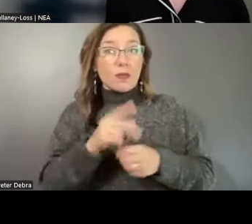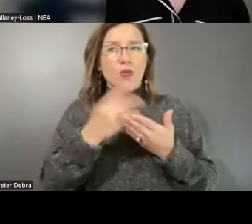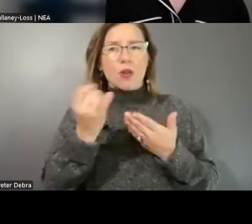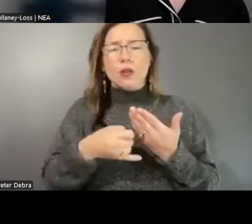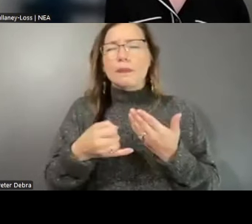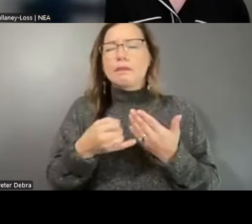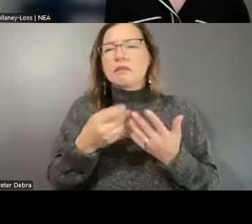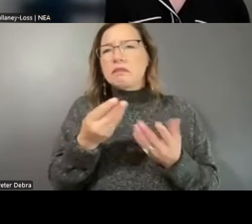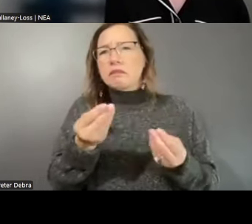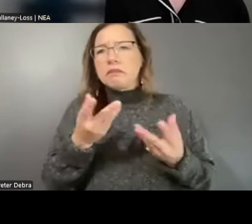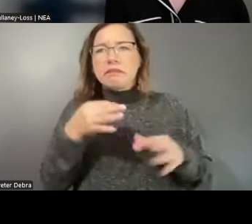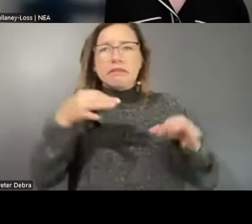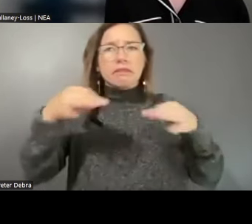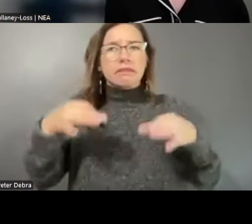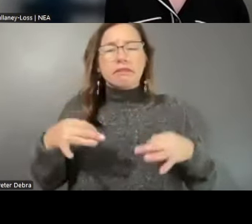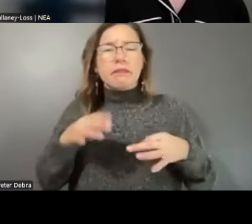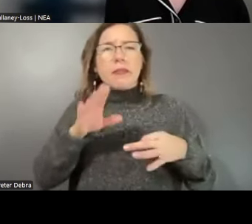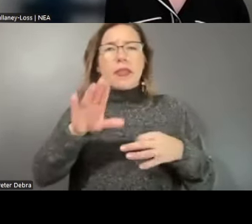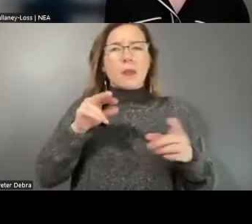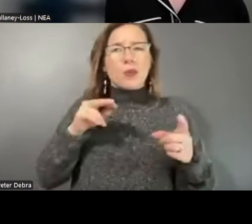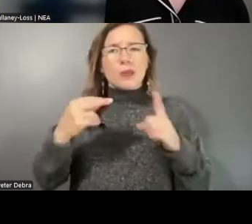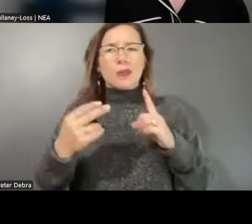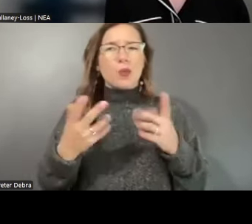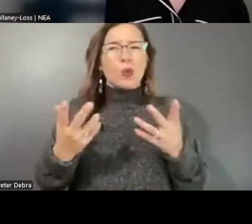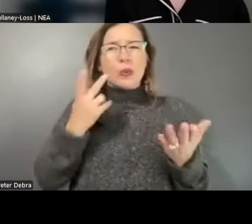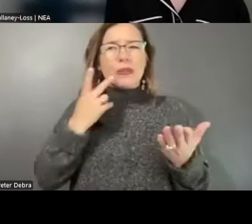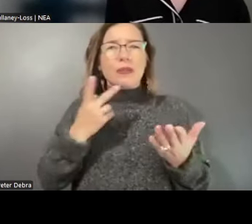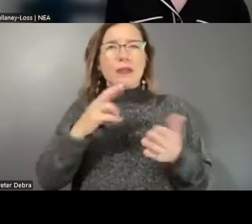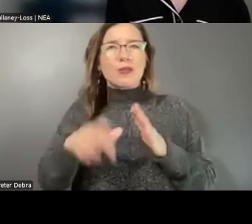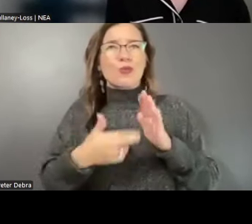tell us about that perspective? Like, what do you see as the role for private philanthropy,